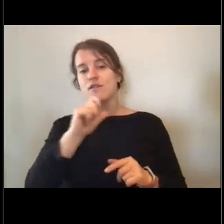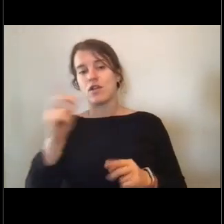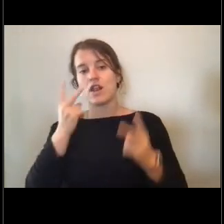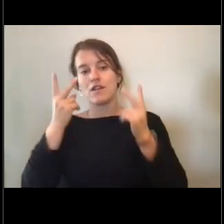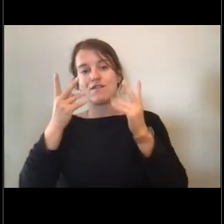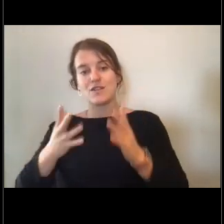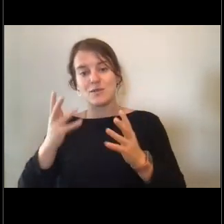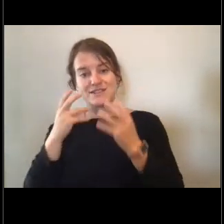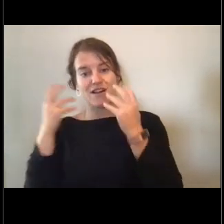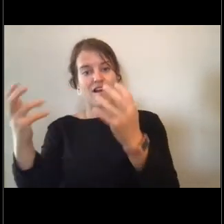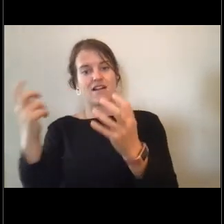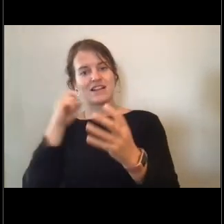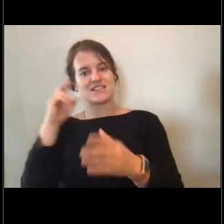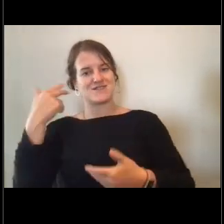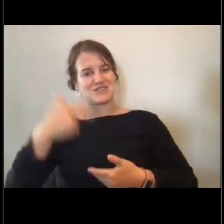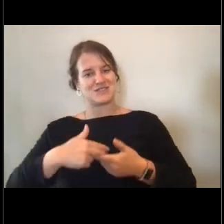on all of these webinars.